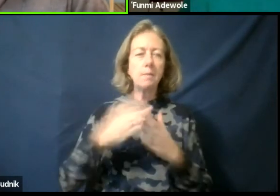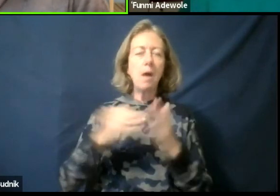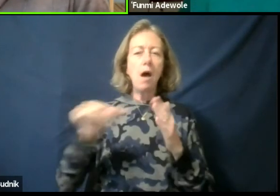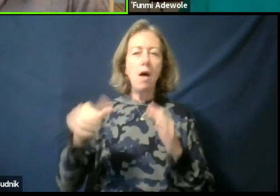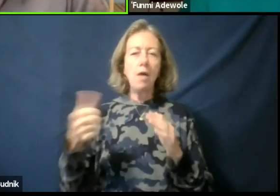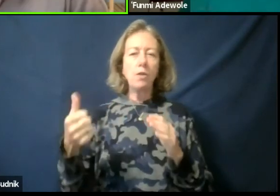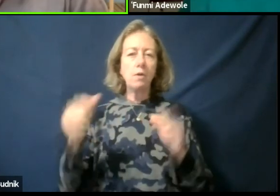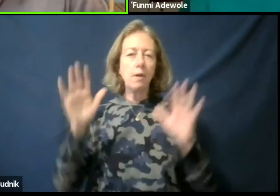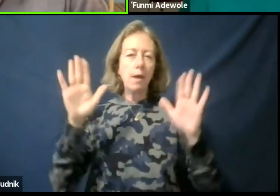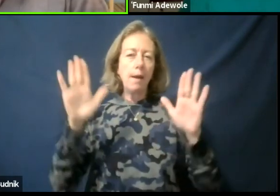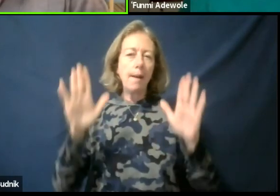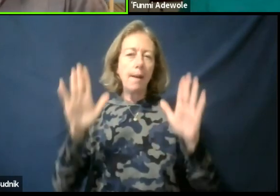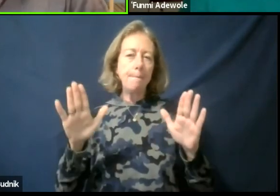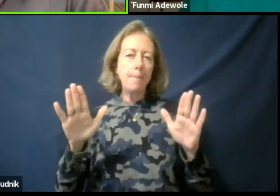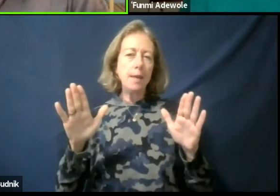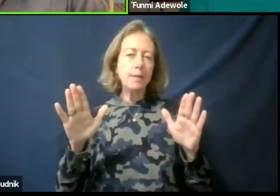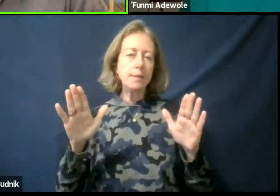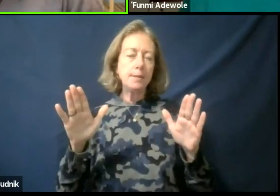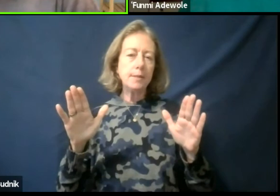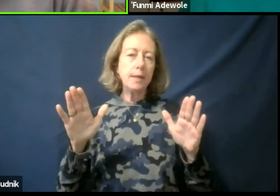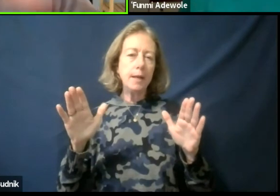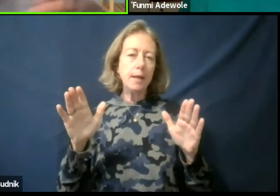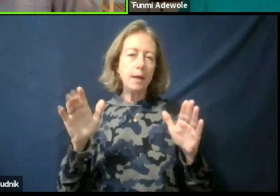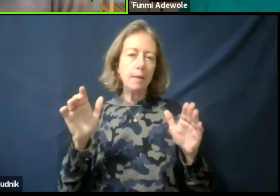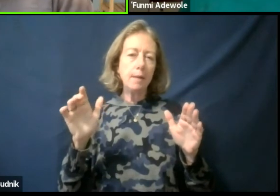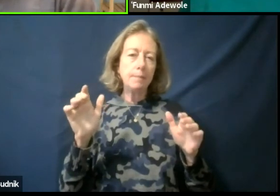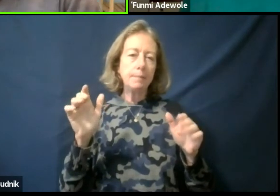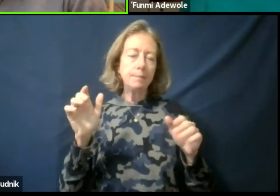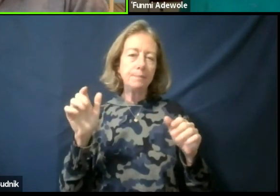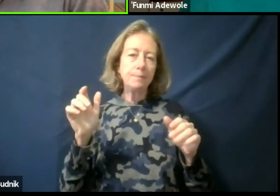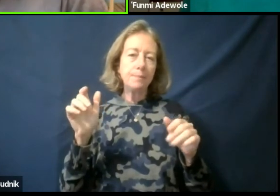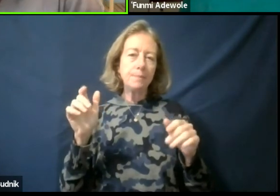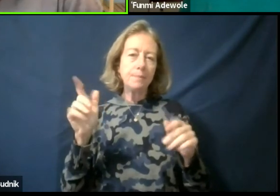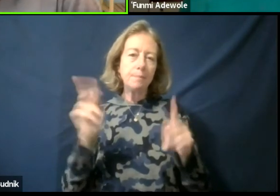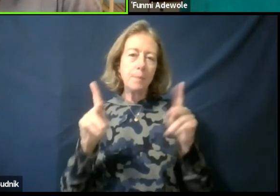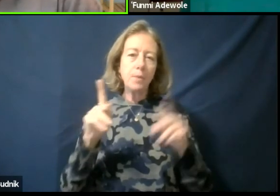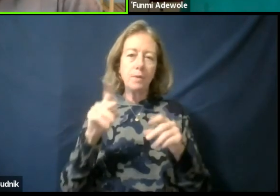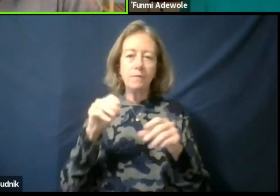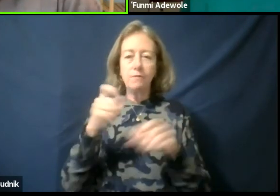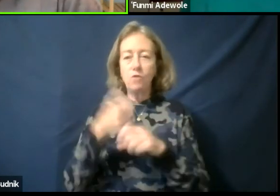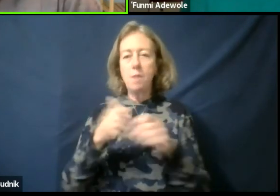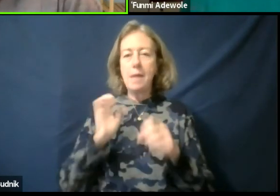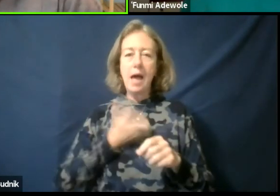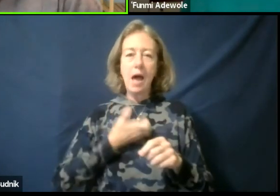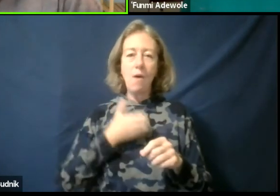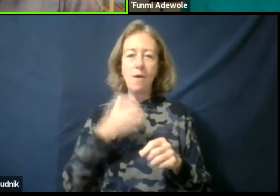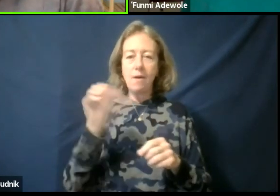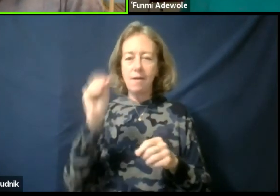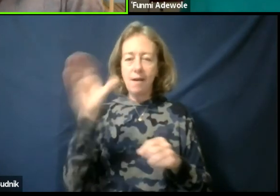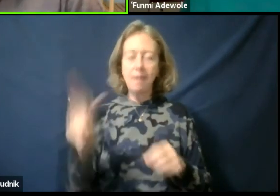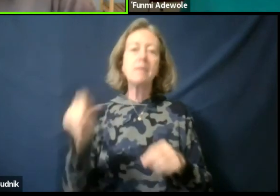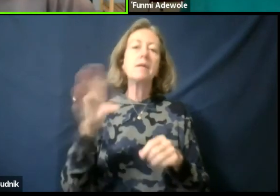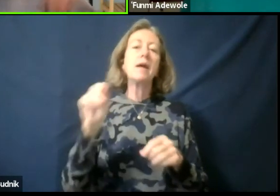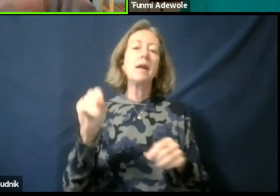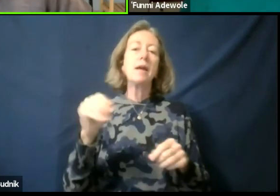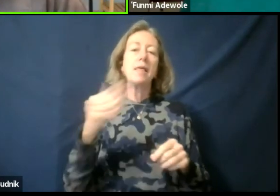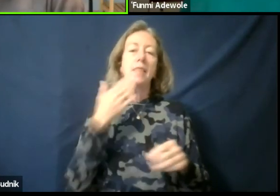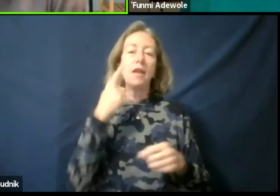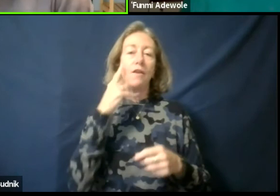you know from the continent. Thank you for taking the time to engage and have this conversation. I will be looking forward to engaging